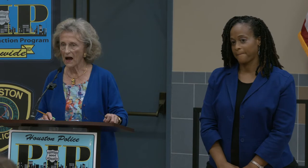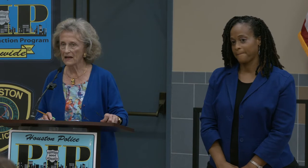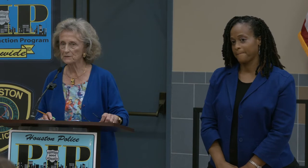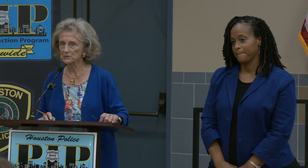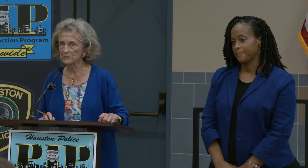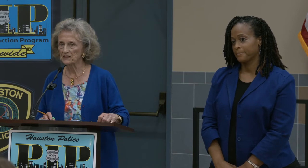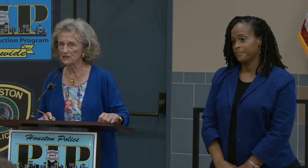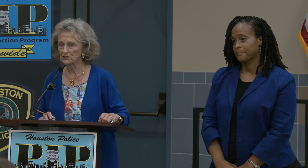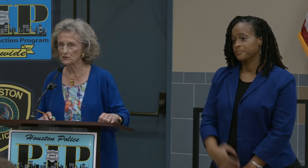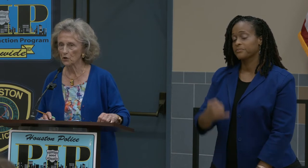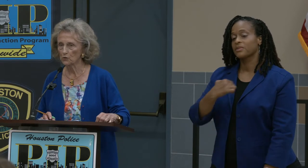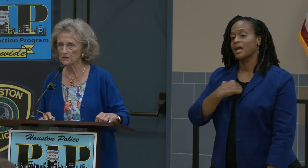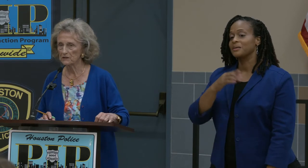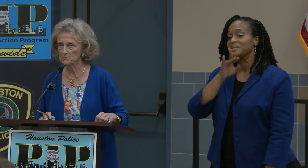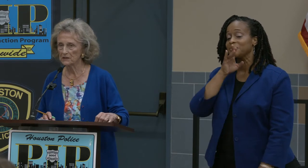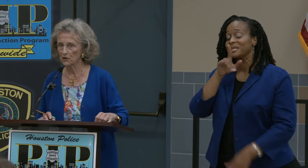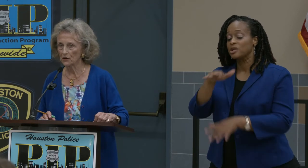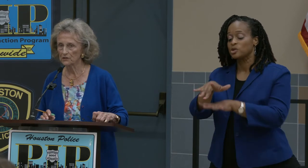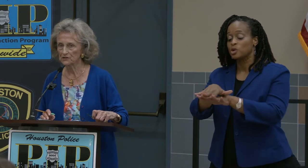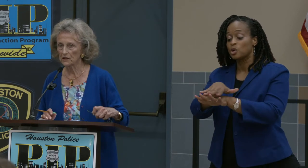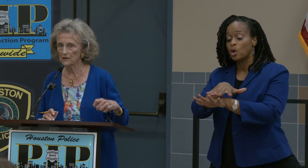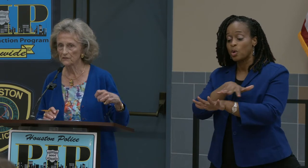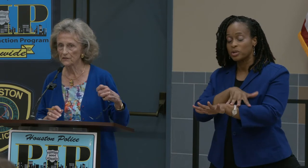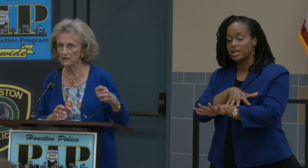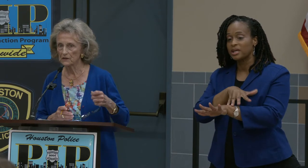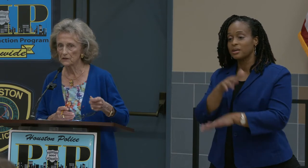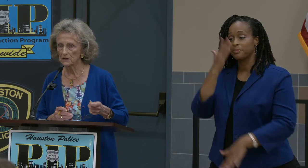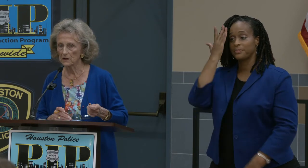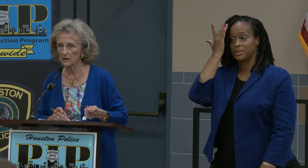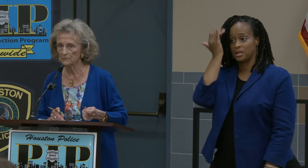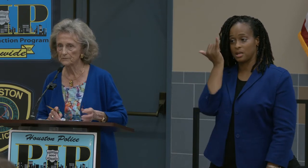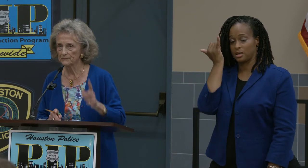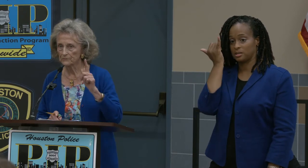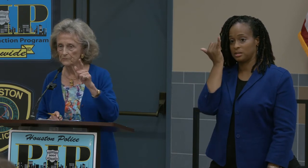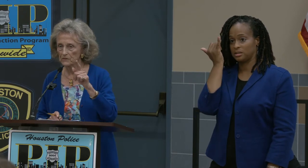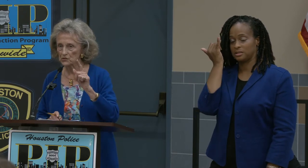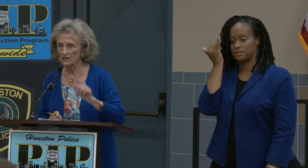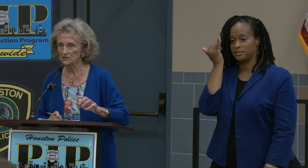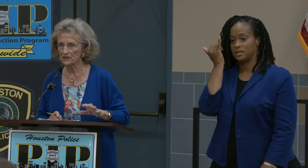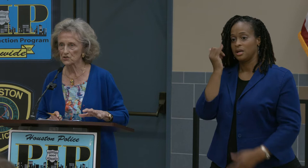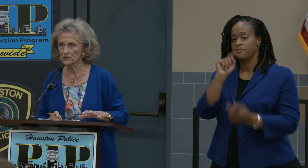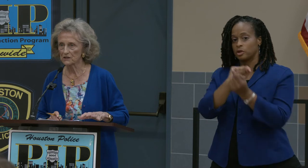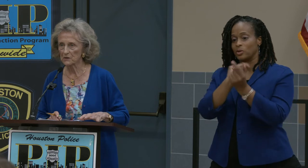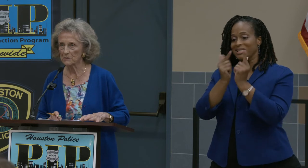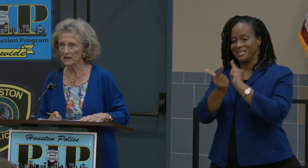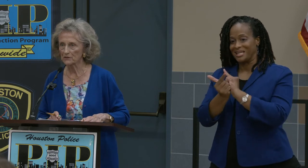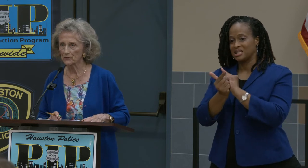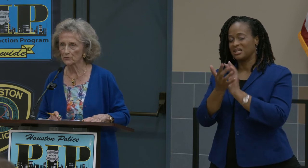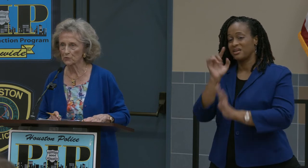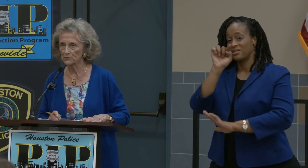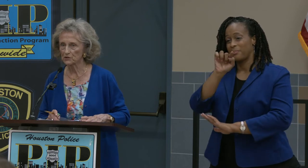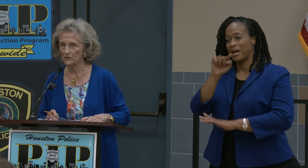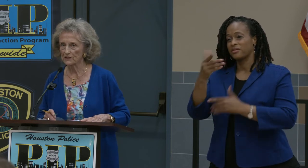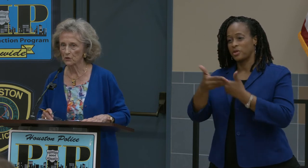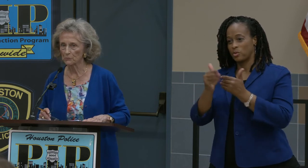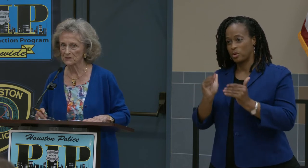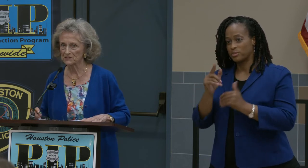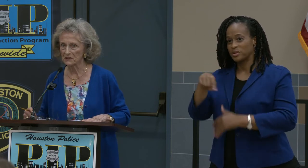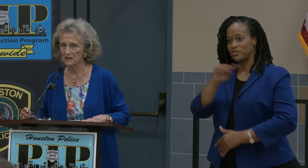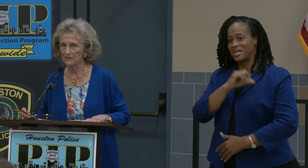I am speaking slowly because of the translation in the back of the room so they don't miss anything.